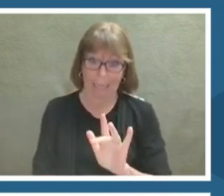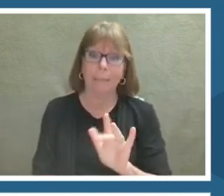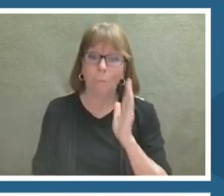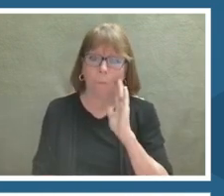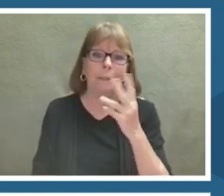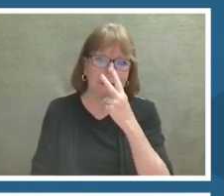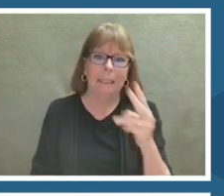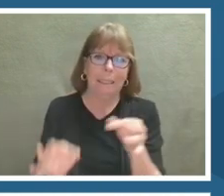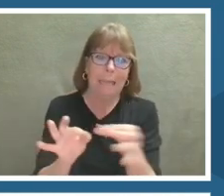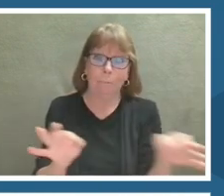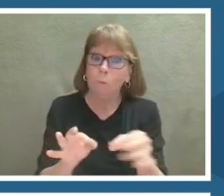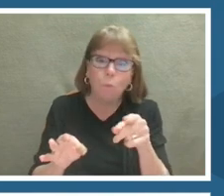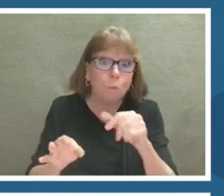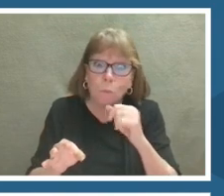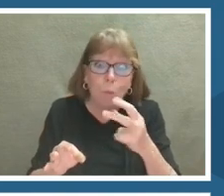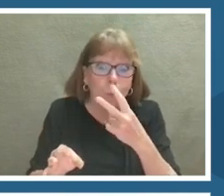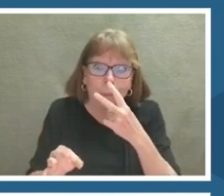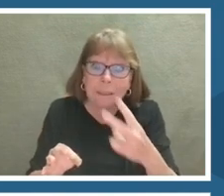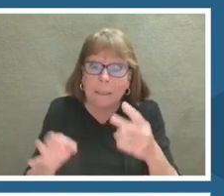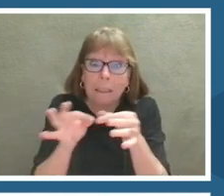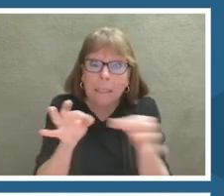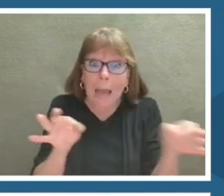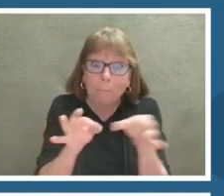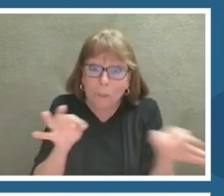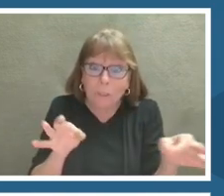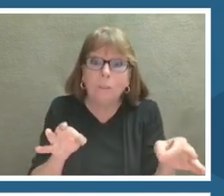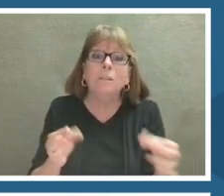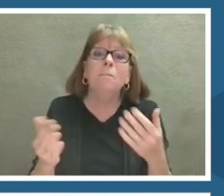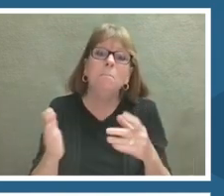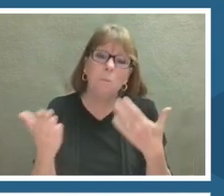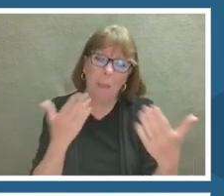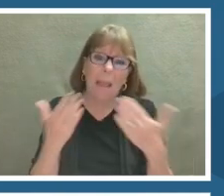If you are not seeing it, try refreshing your browser and that might come up.